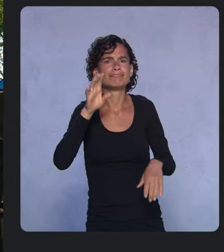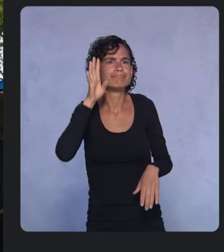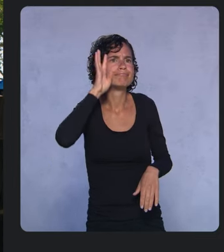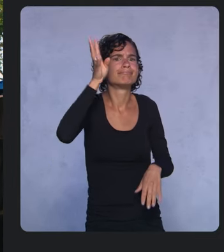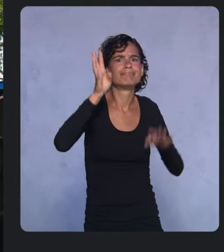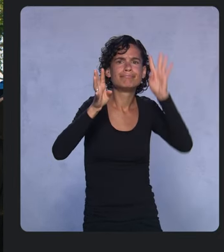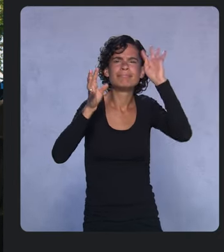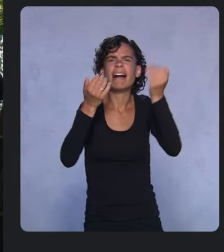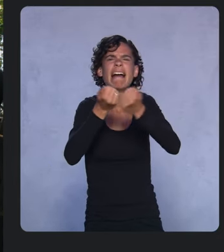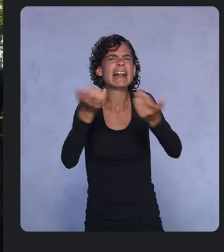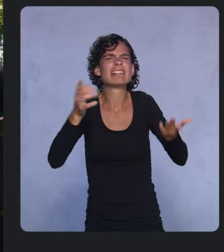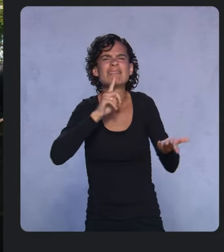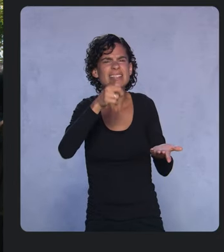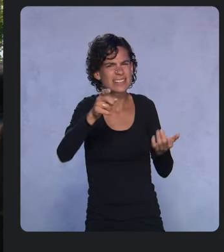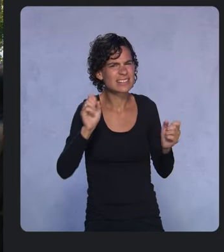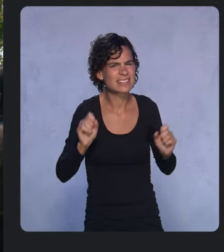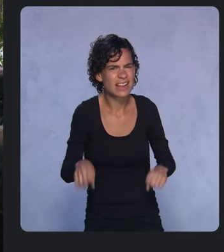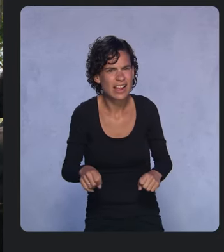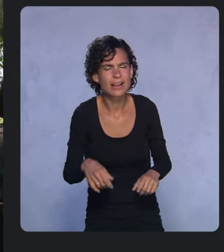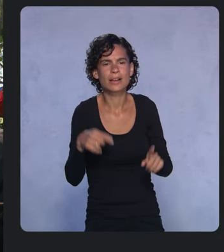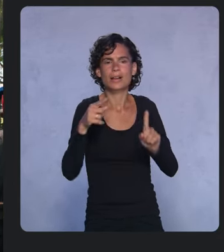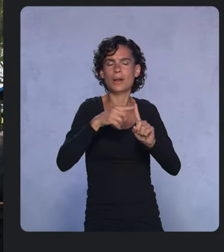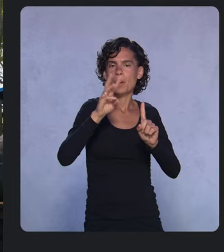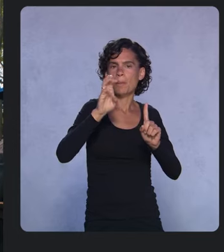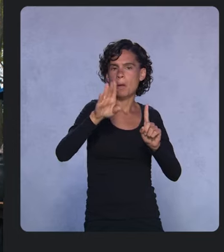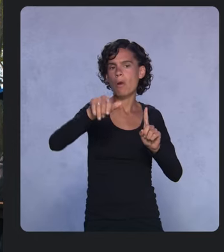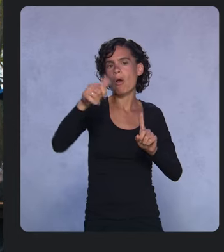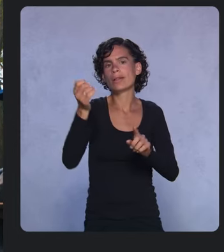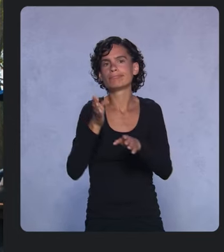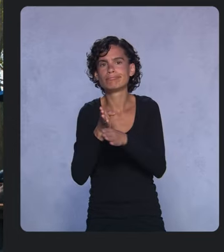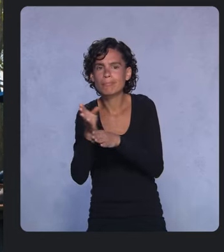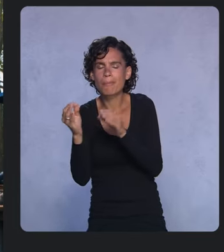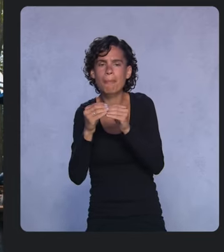The web is another area where we’re making it easier to build AI applications.